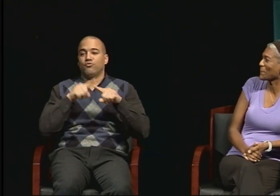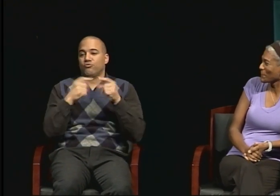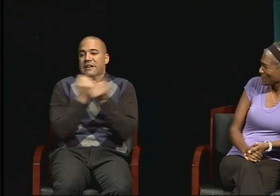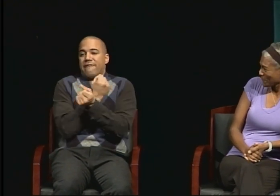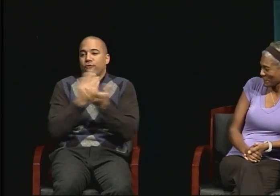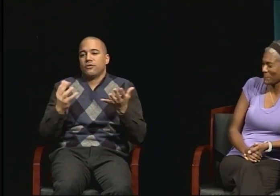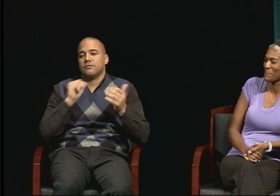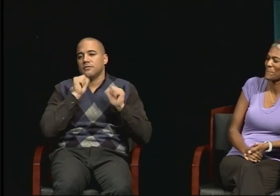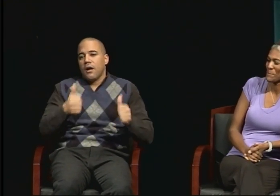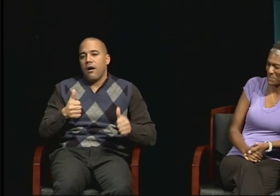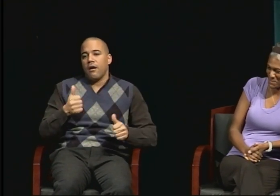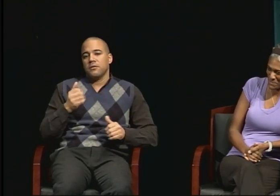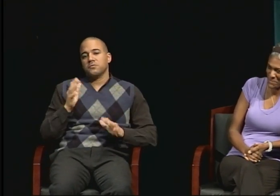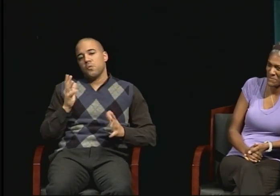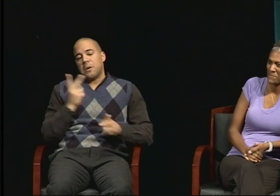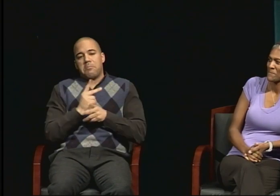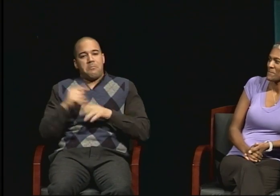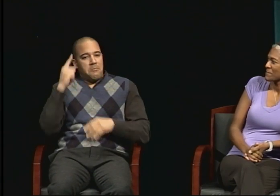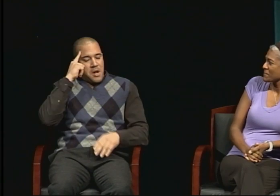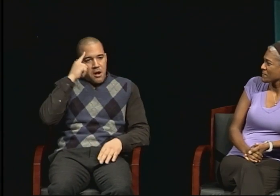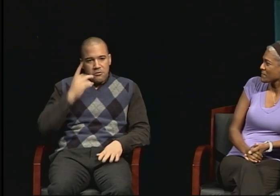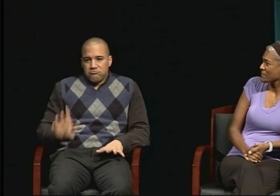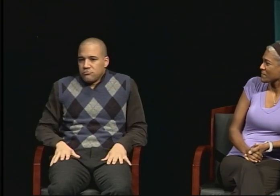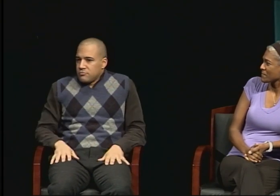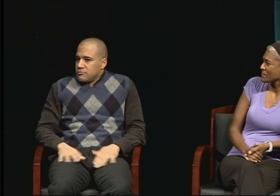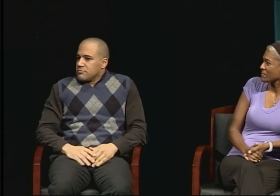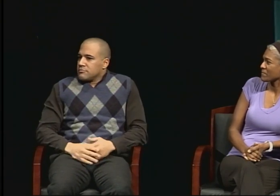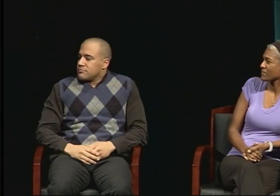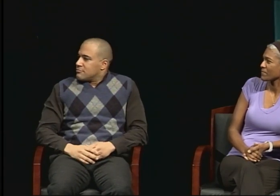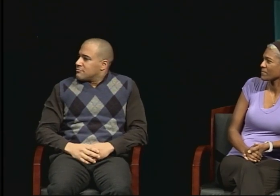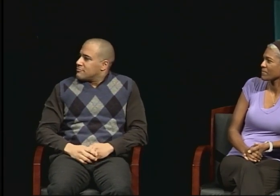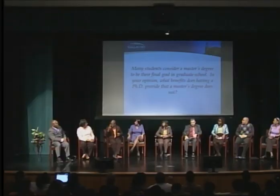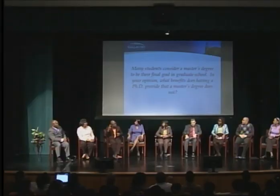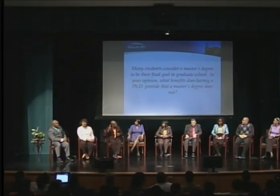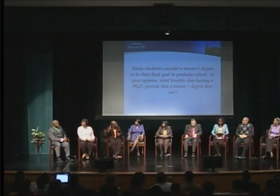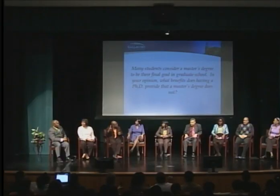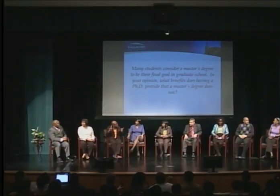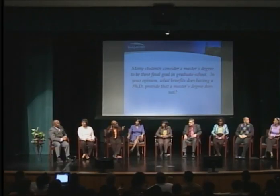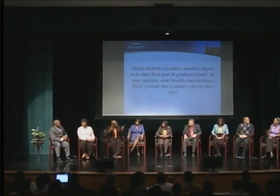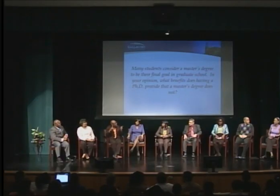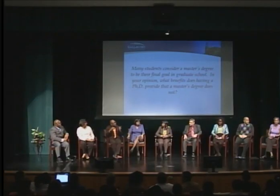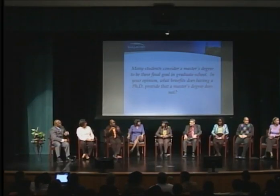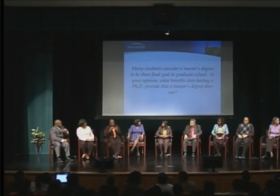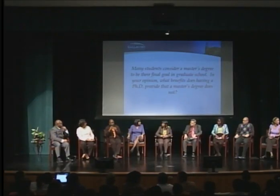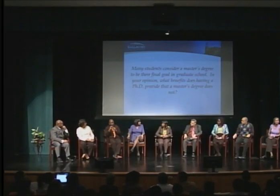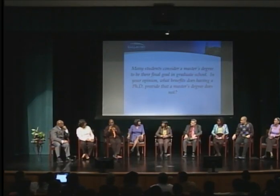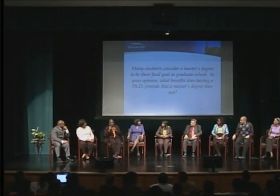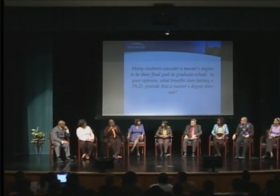When comparing a master's degree and a PhD,